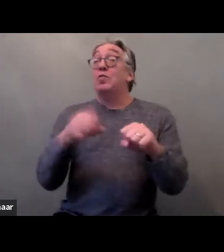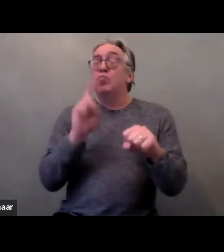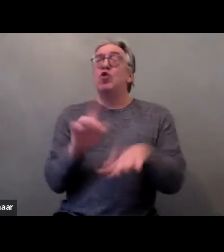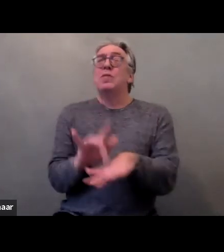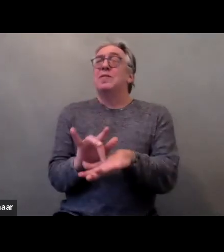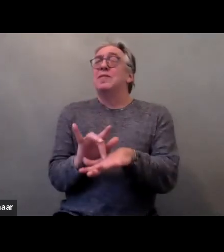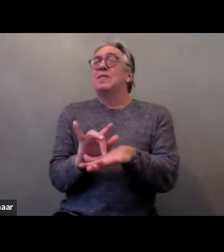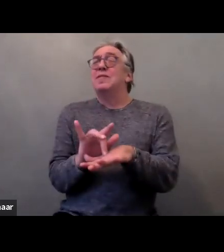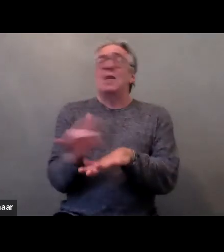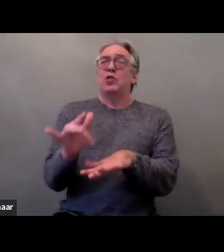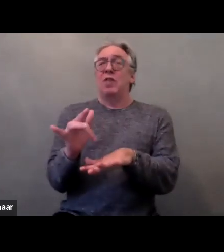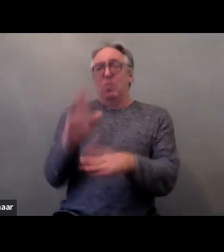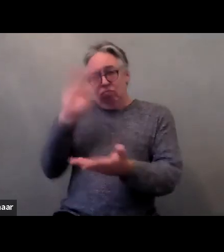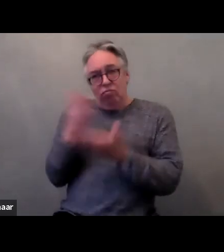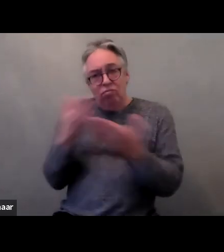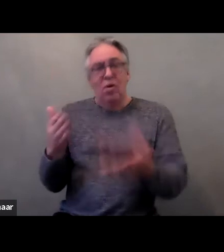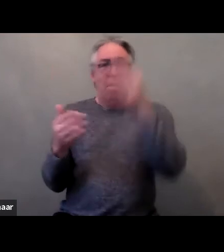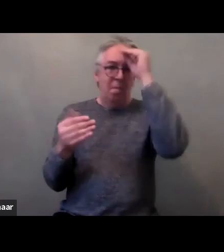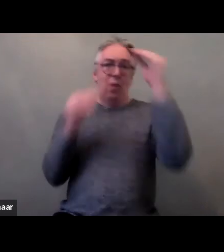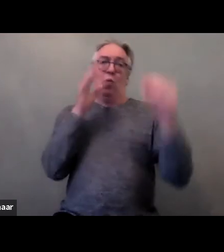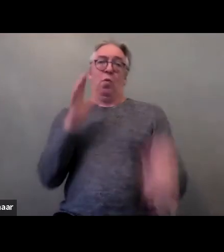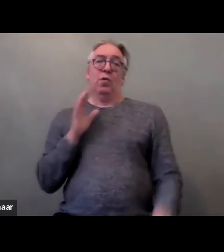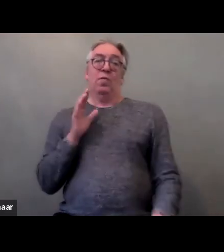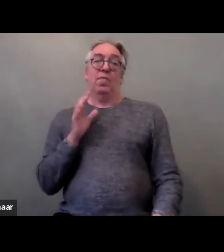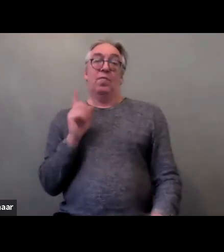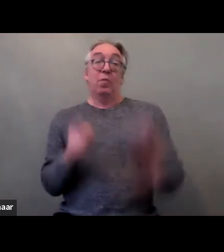And the States' duty to support and appropriately fund NGOs